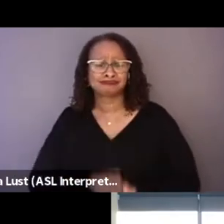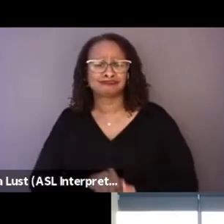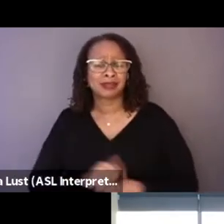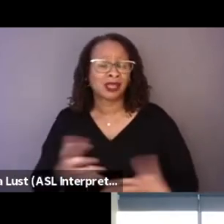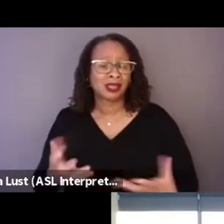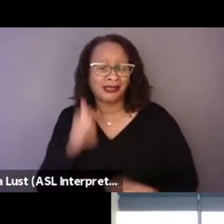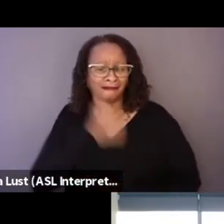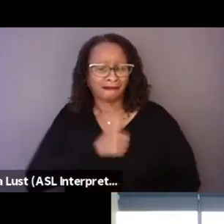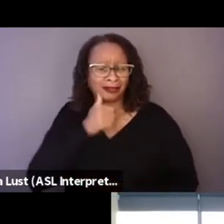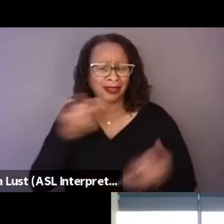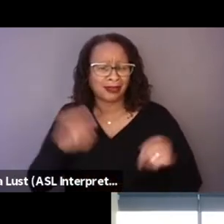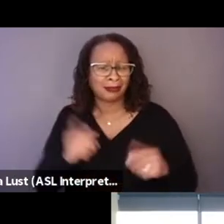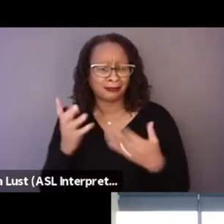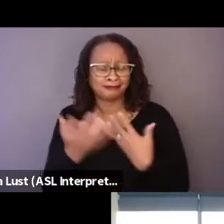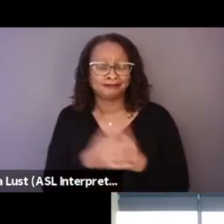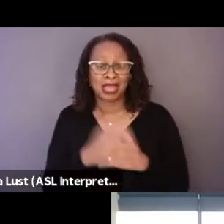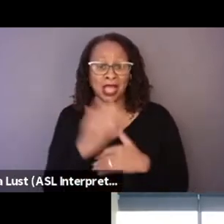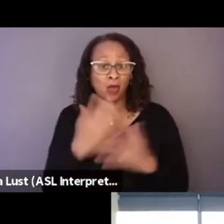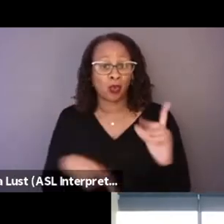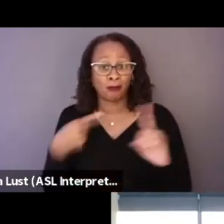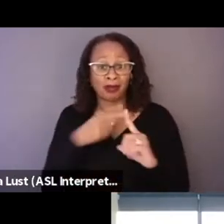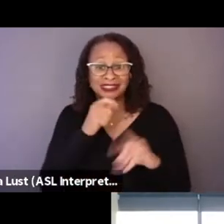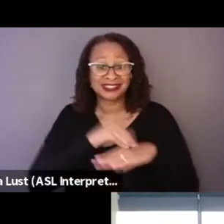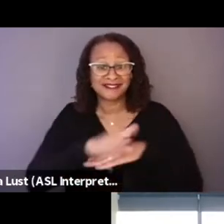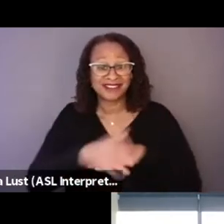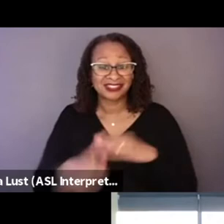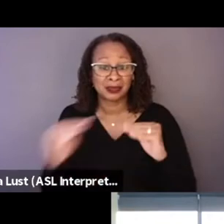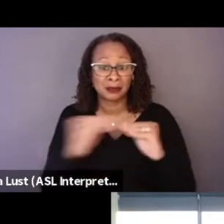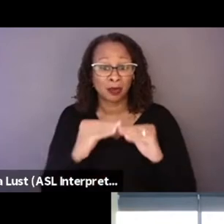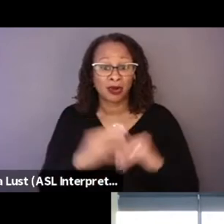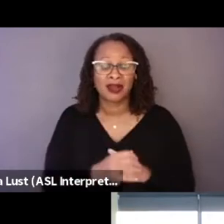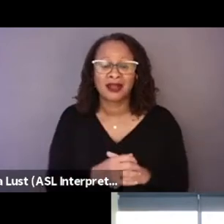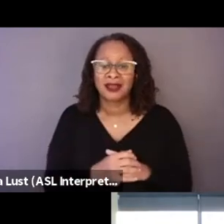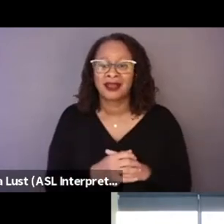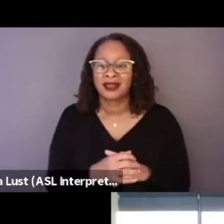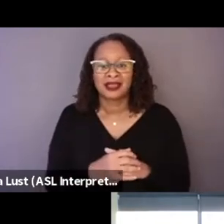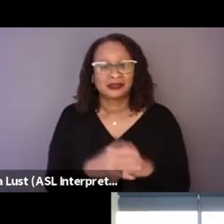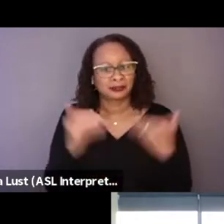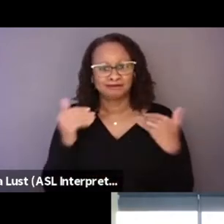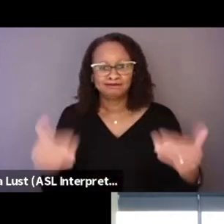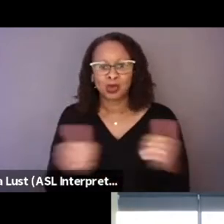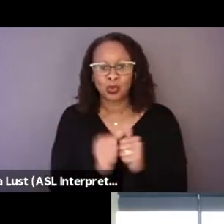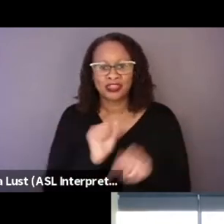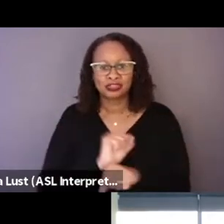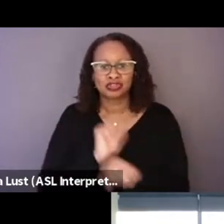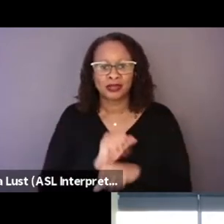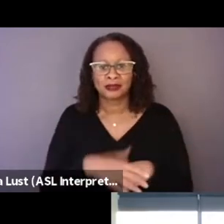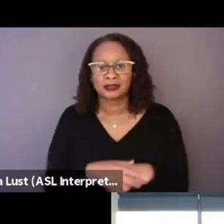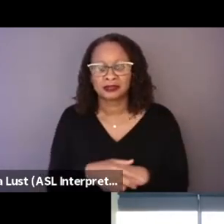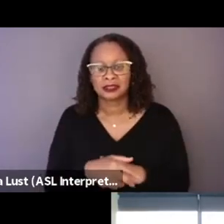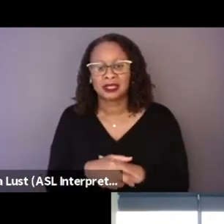at one point it doesn't affect them and it's just, they get on with our jobs. So, yeah, I think I did,